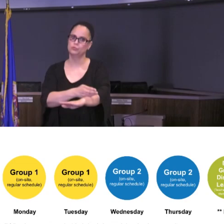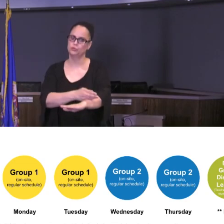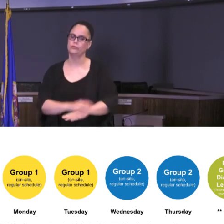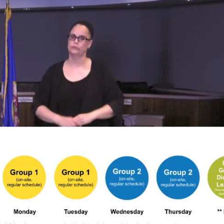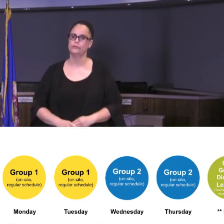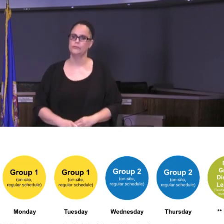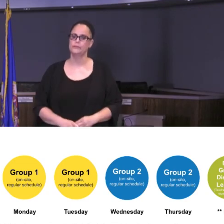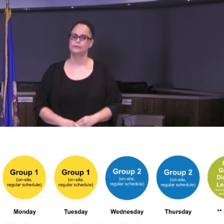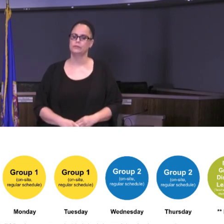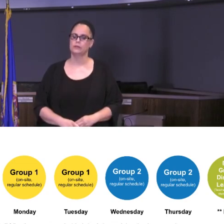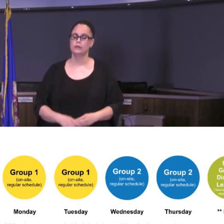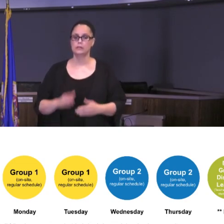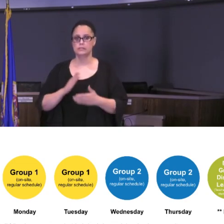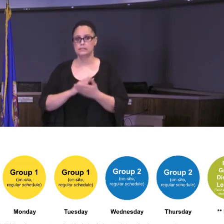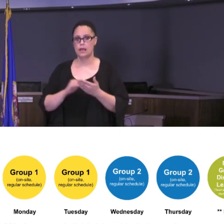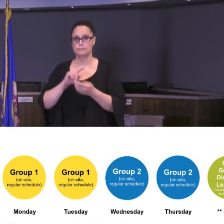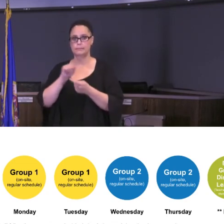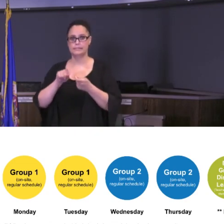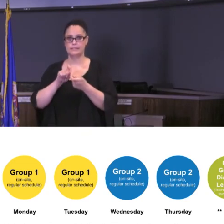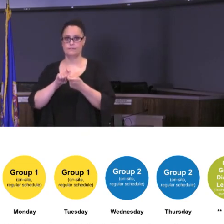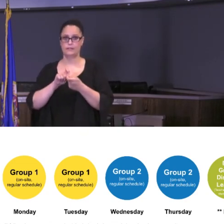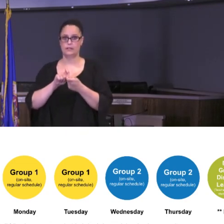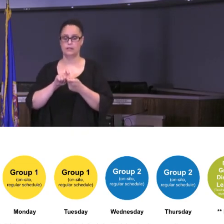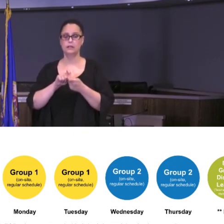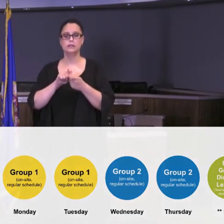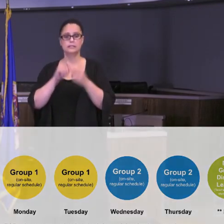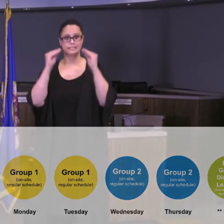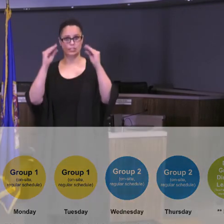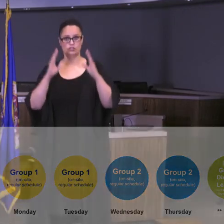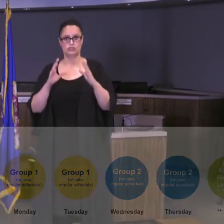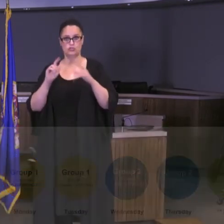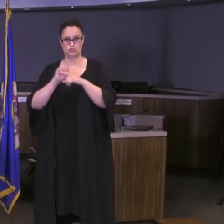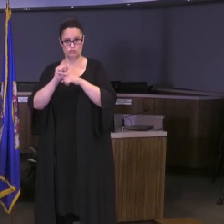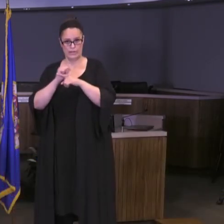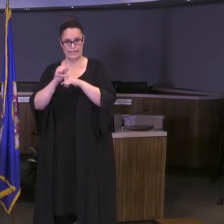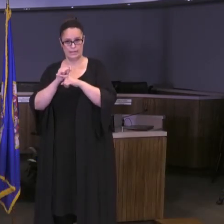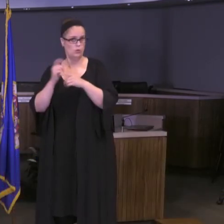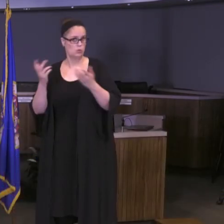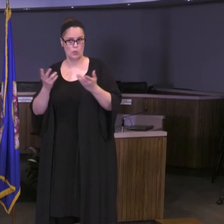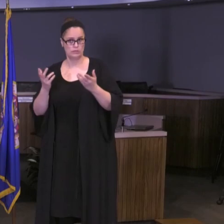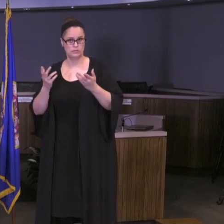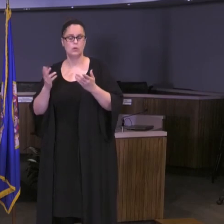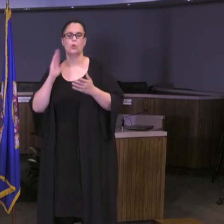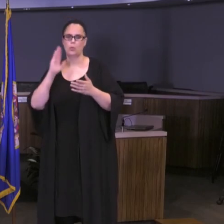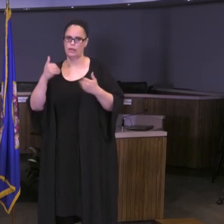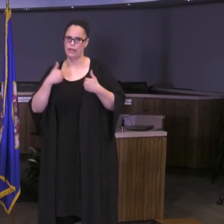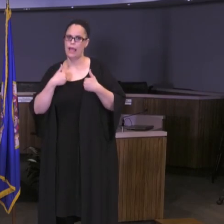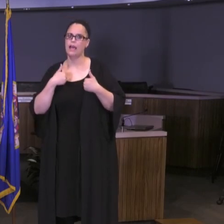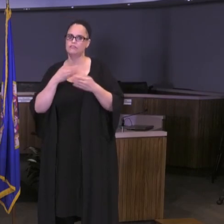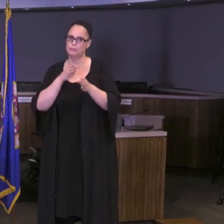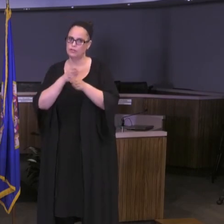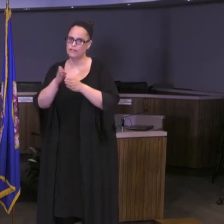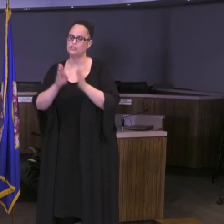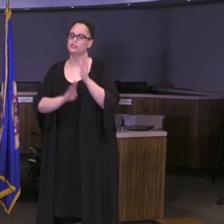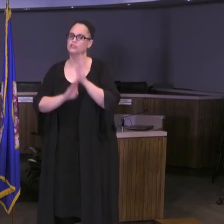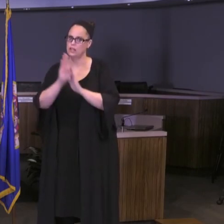So some of the specific teacher training -- 100% of our teachers will be offered professional development on Distance Learning 2.0 before school starts.